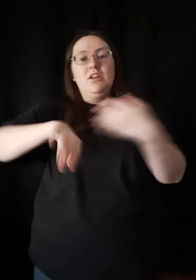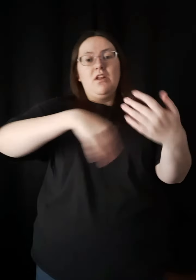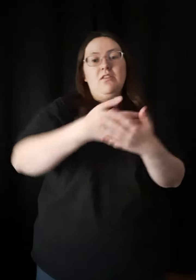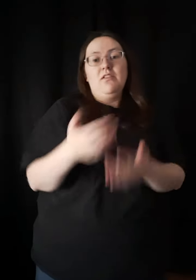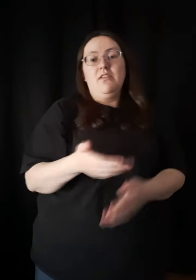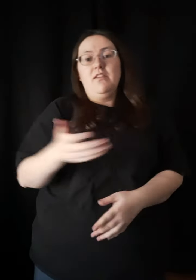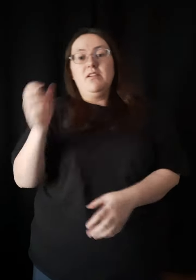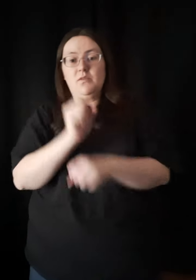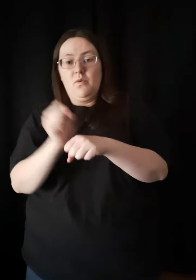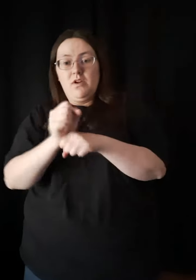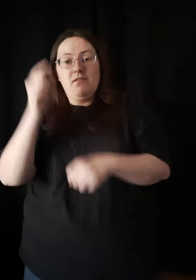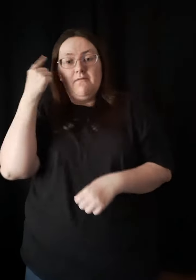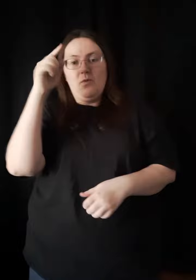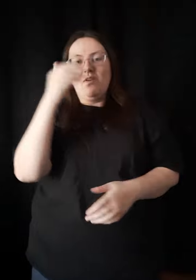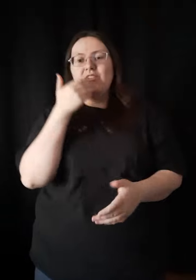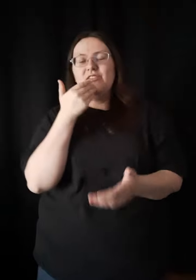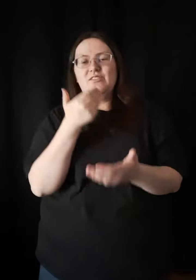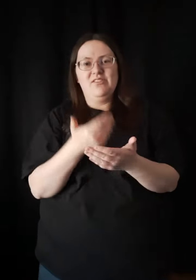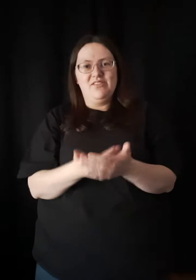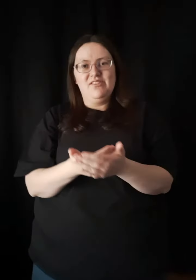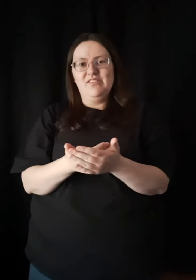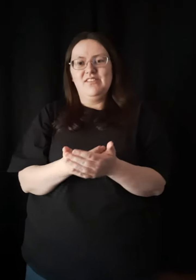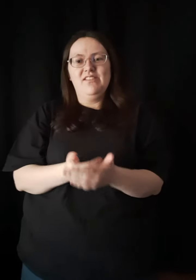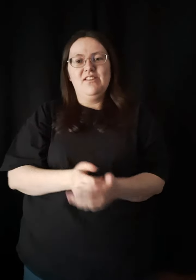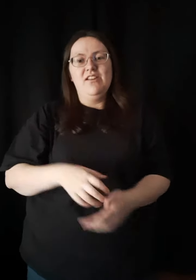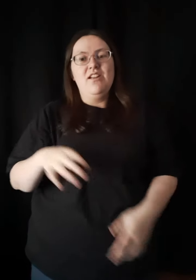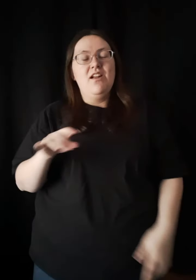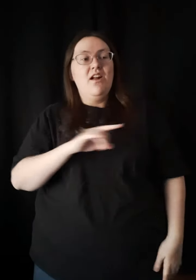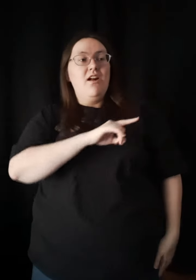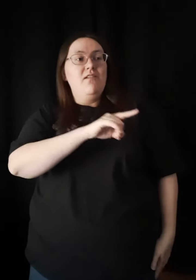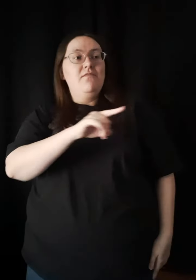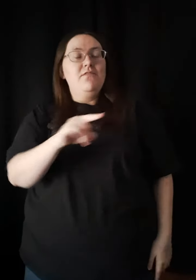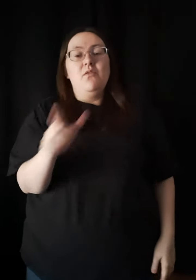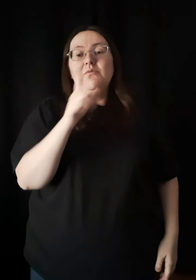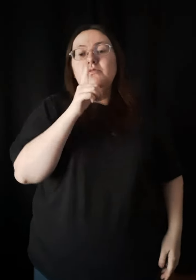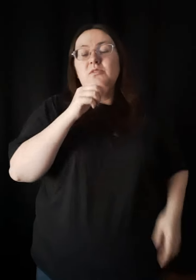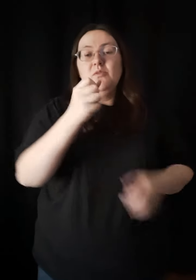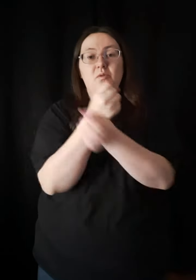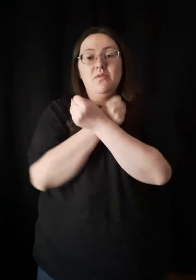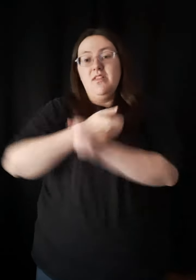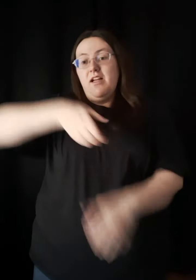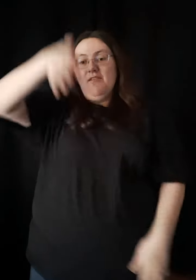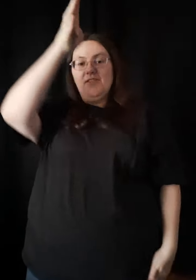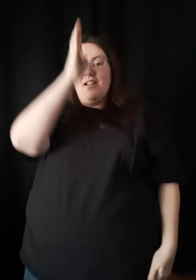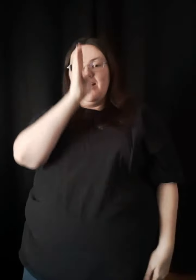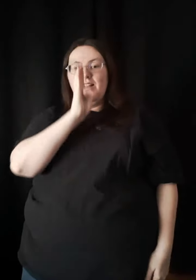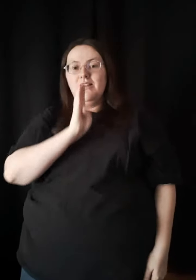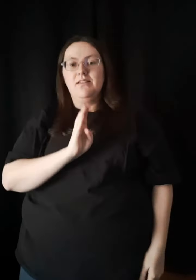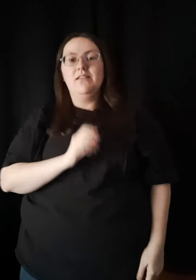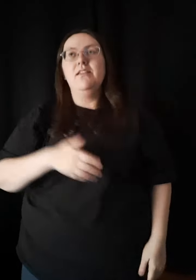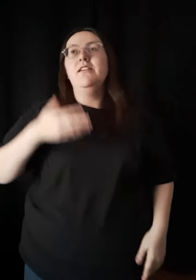All things work for the good Of those who love God